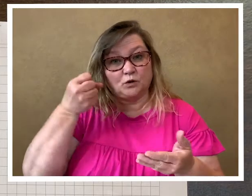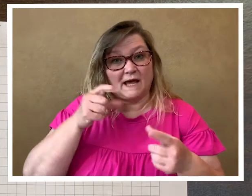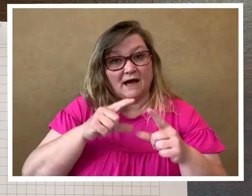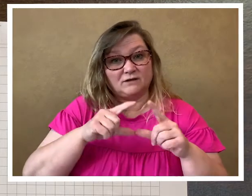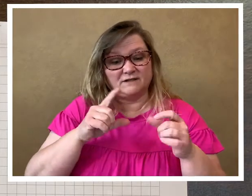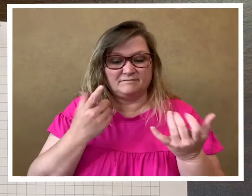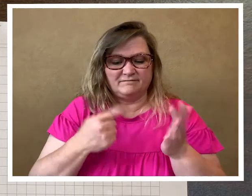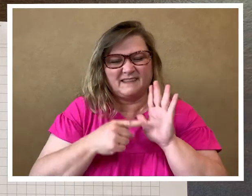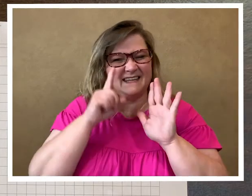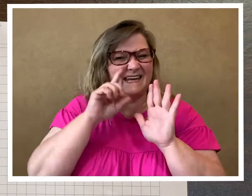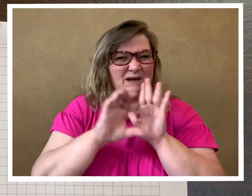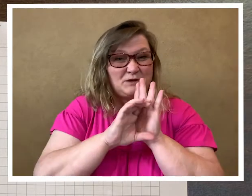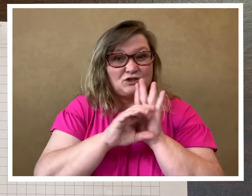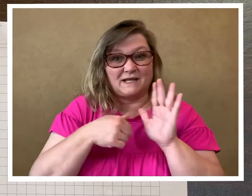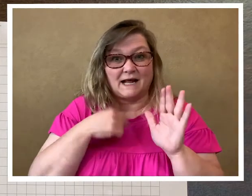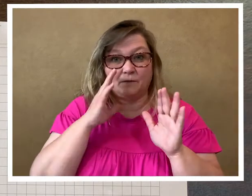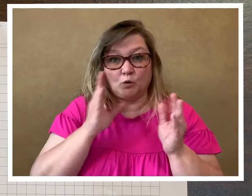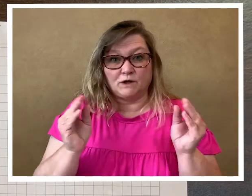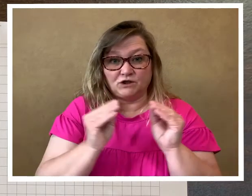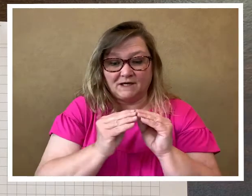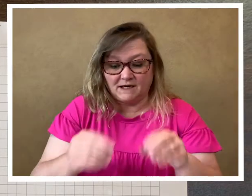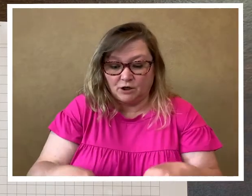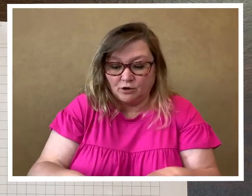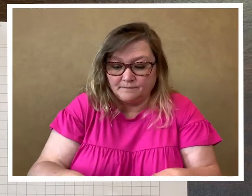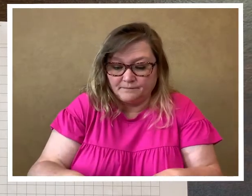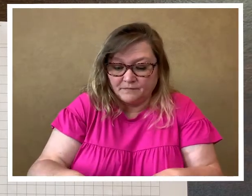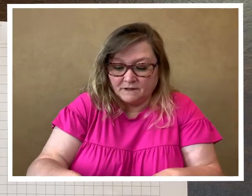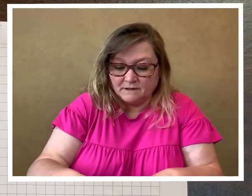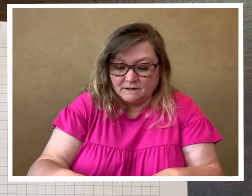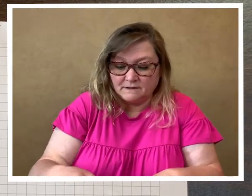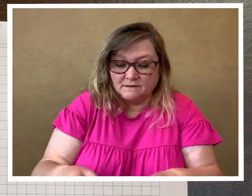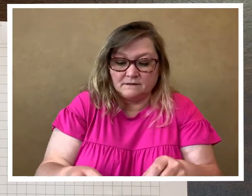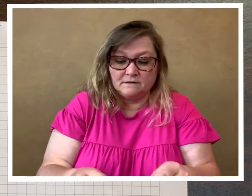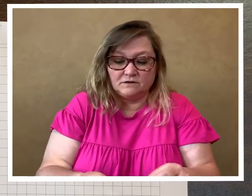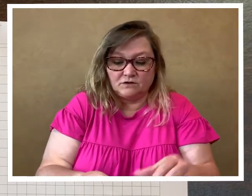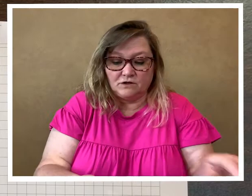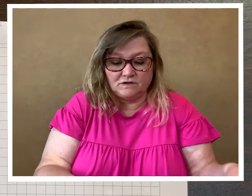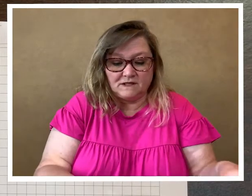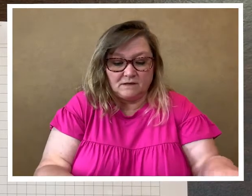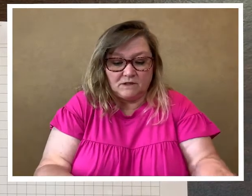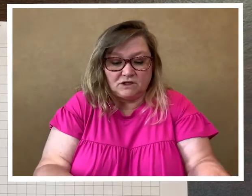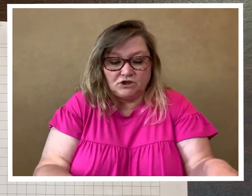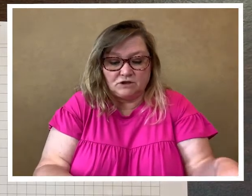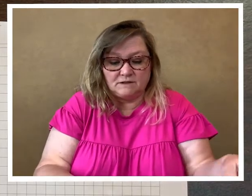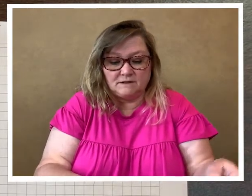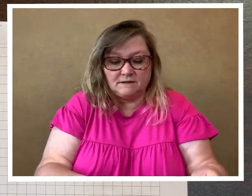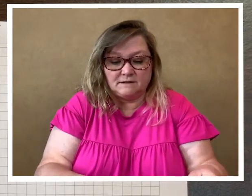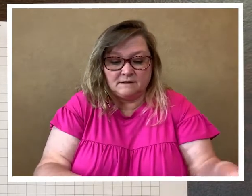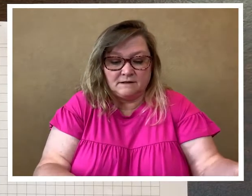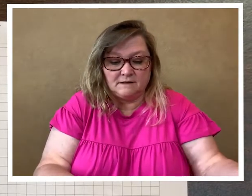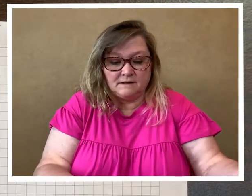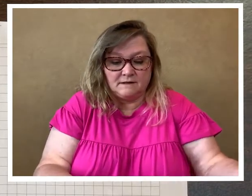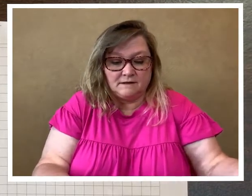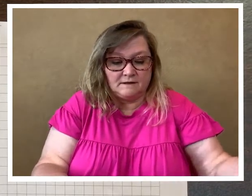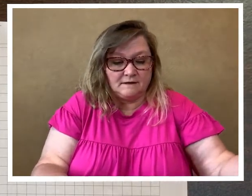out the image that I'm going to adhere. so there's the image.